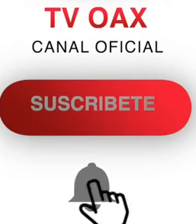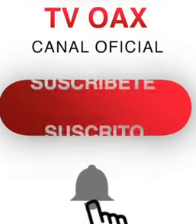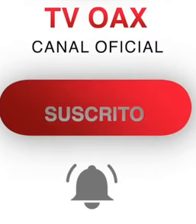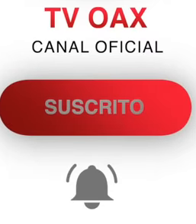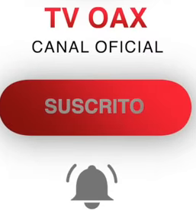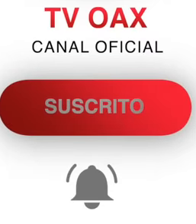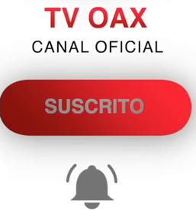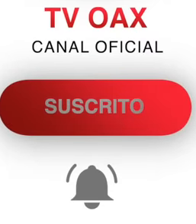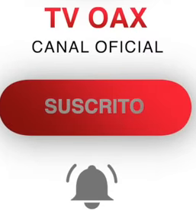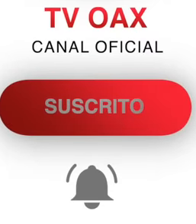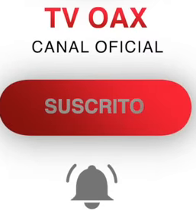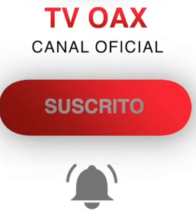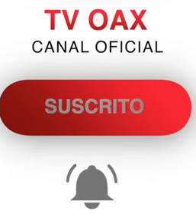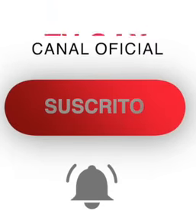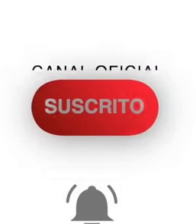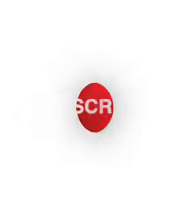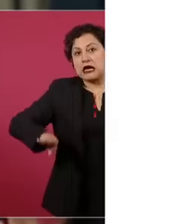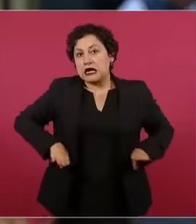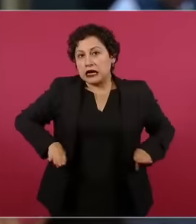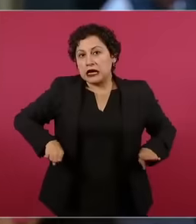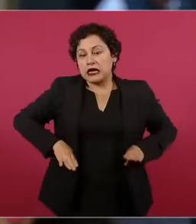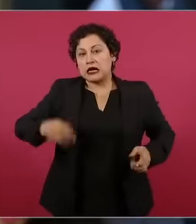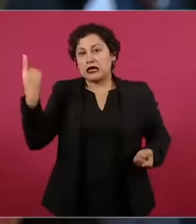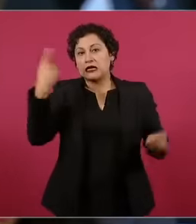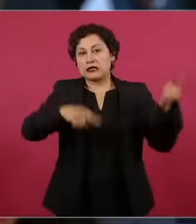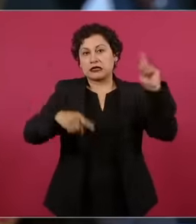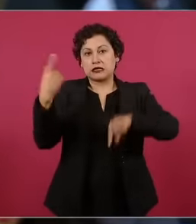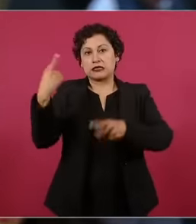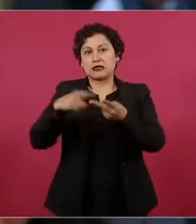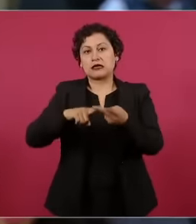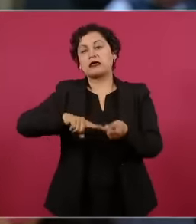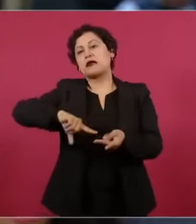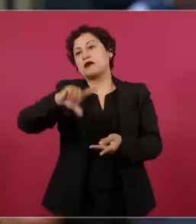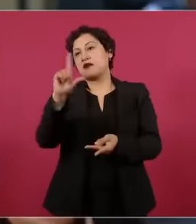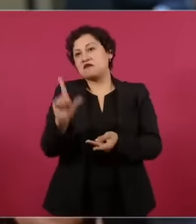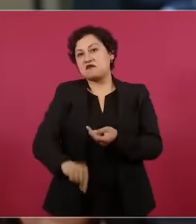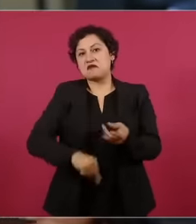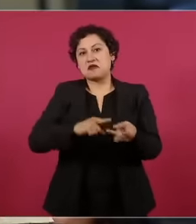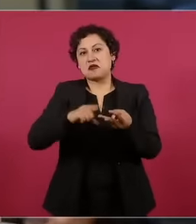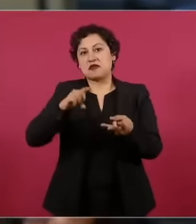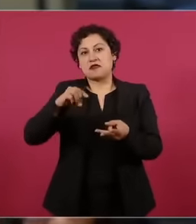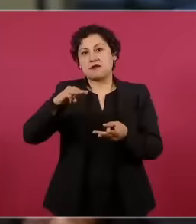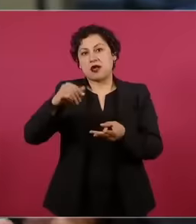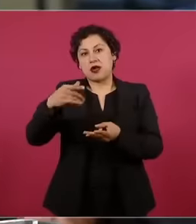authoritarian, mediocre, demagogue of Mella Corta, you are the combo of all the former presidents of